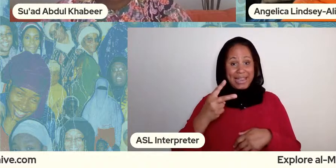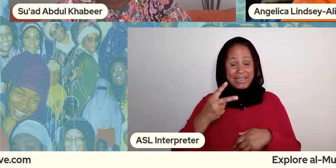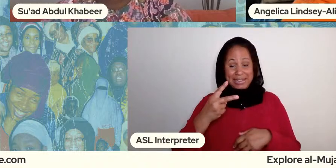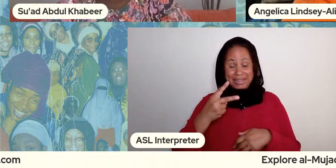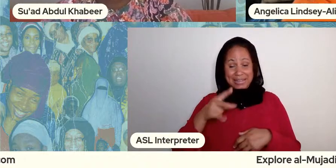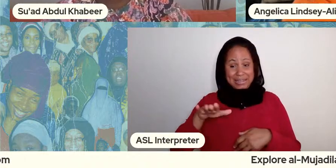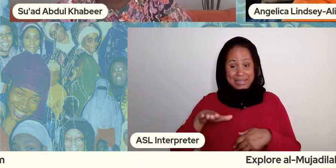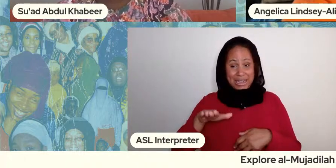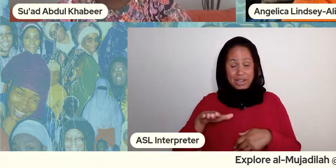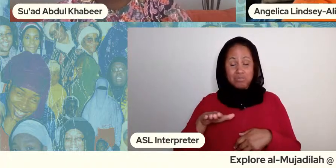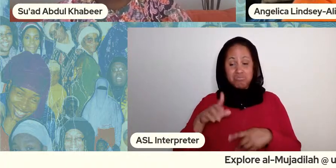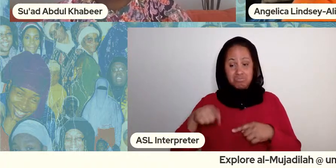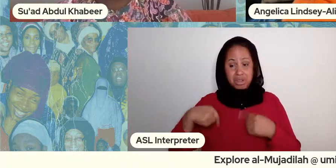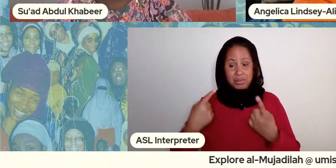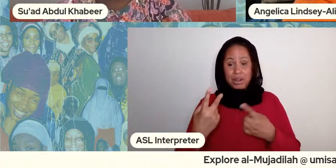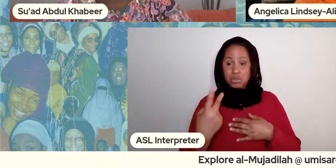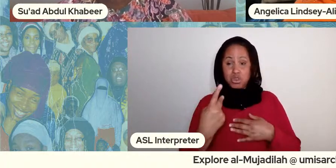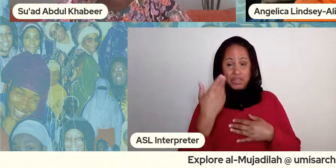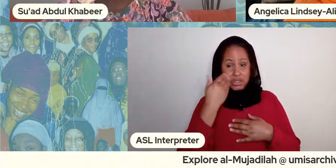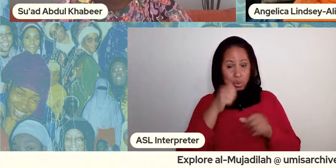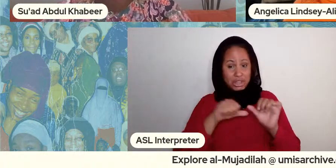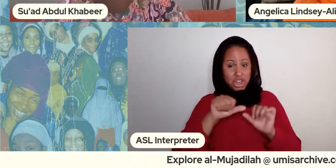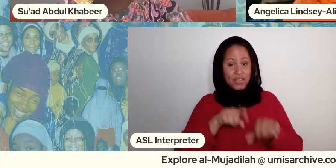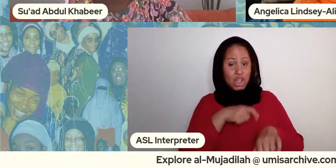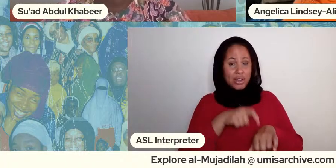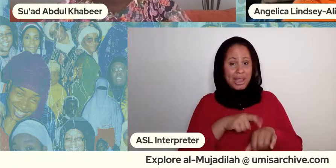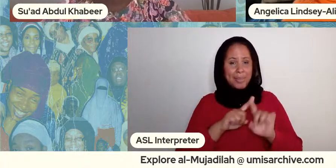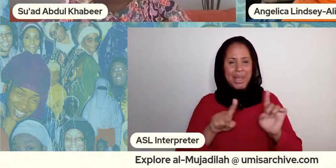we really haven't had a chance to like really get to know each other until the last you know